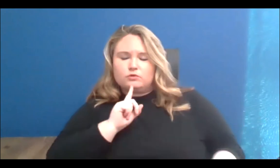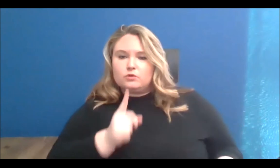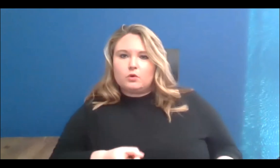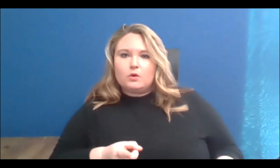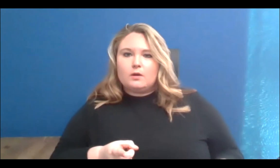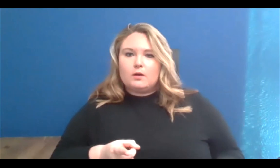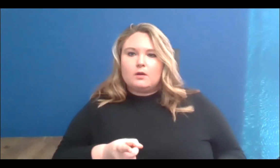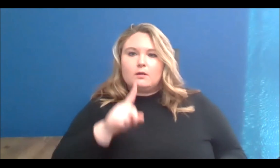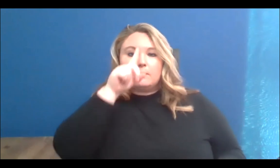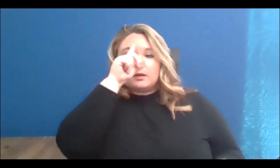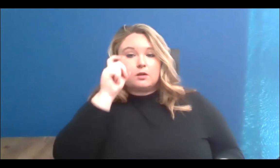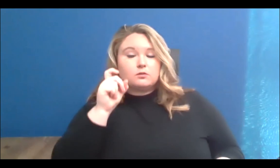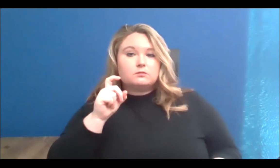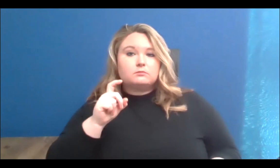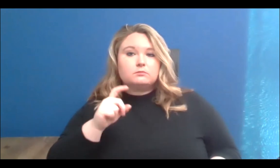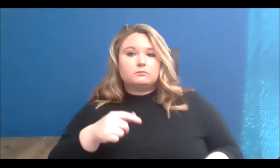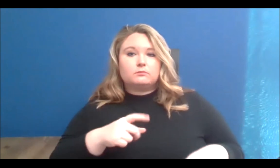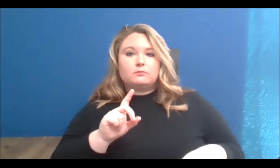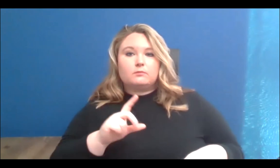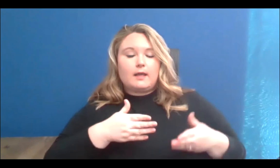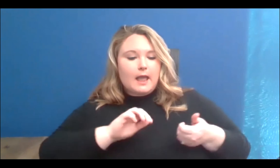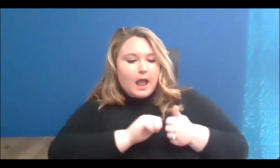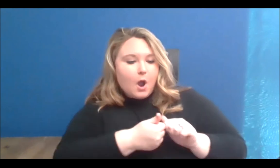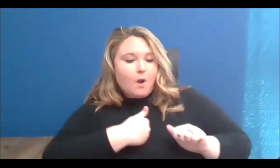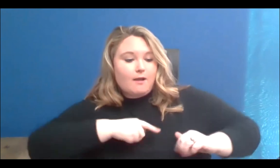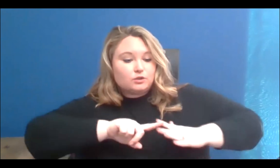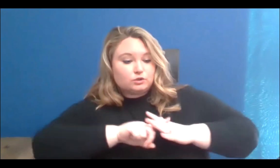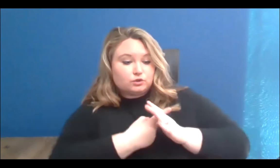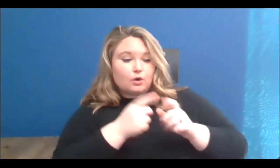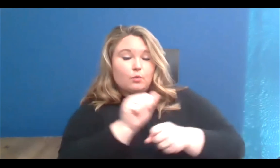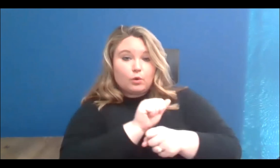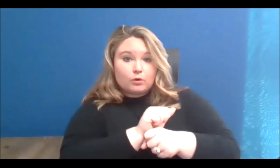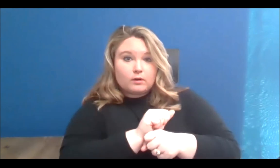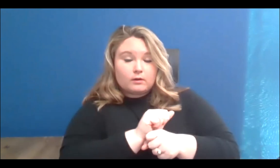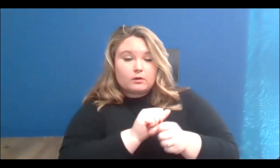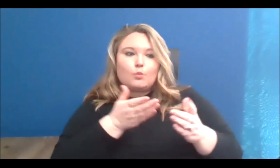that I started working in the arts was through activism, and that naturally just